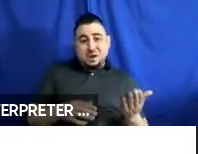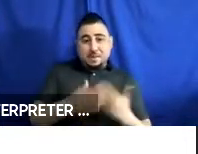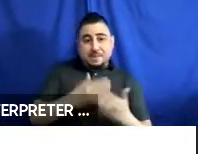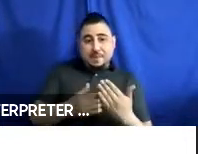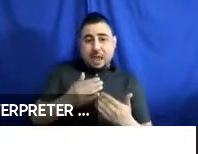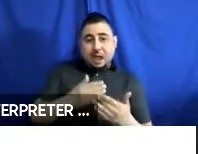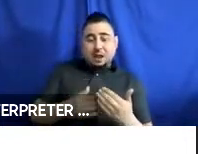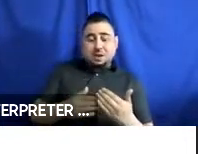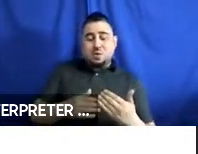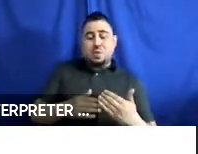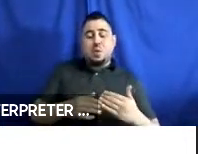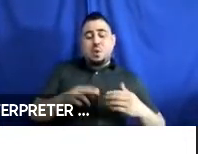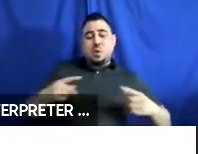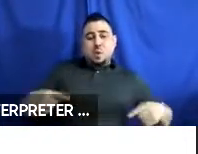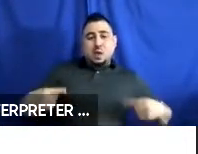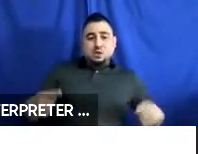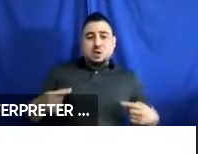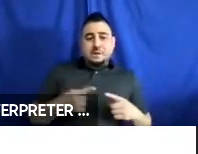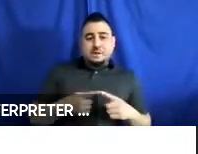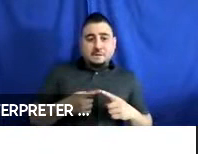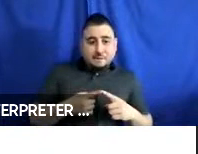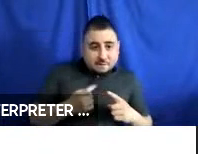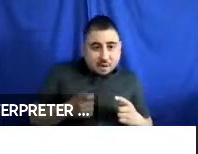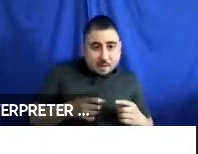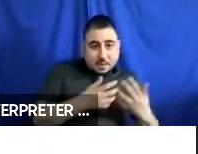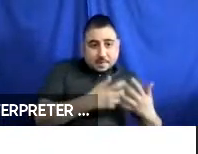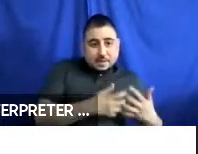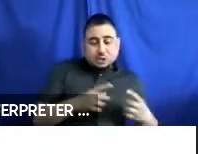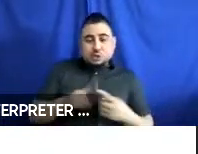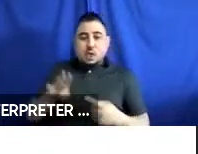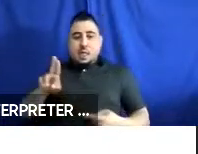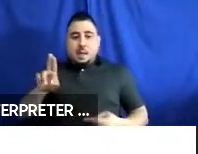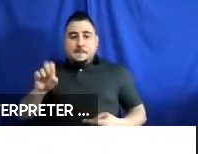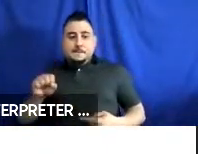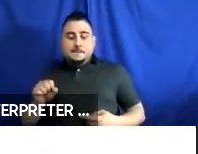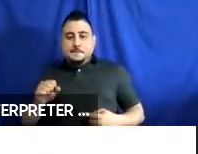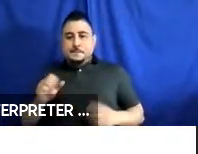user making the turn from the fare payment machine towards the bus aisle. Specifically